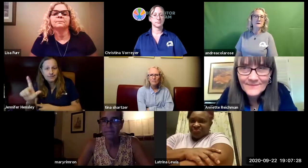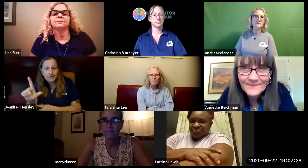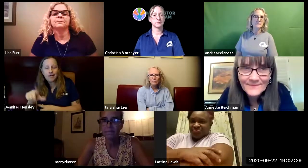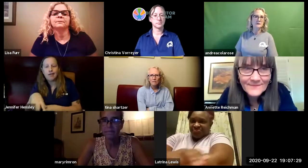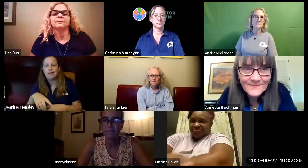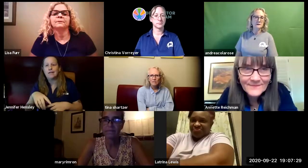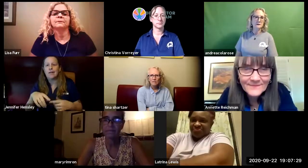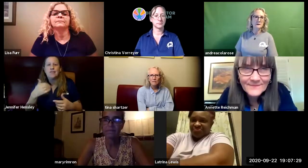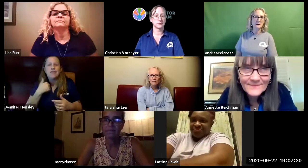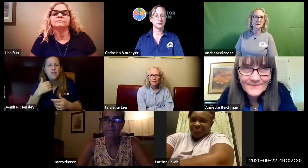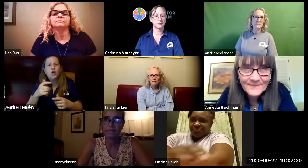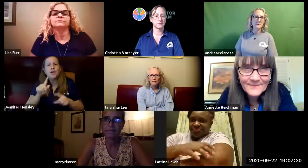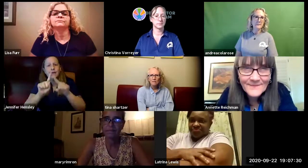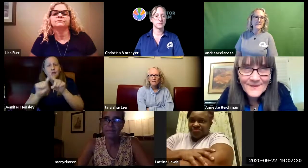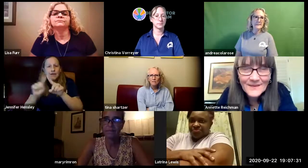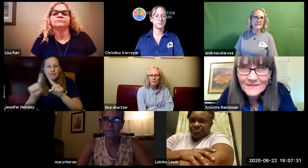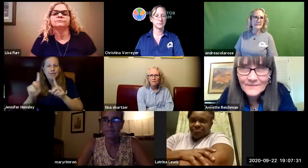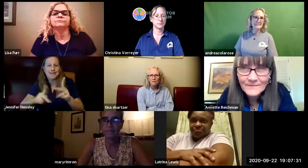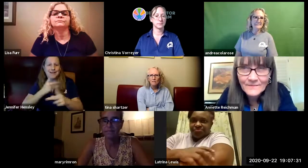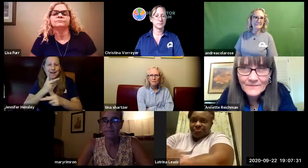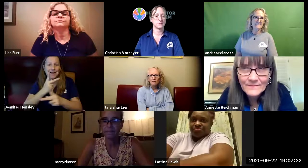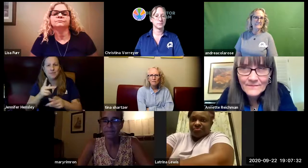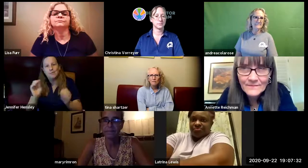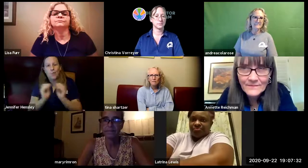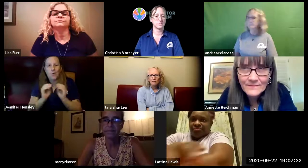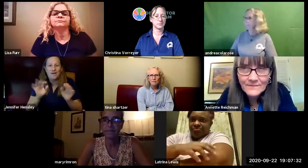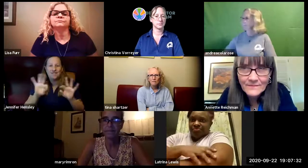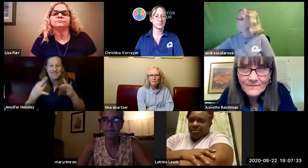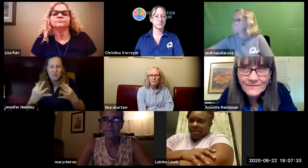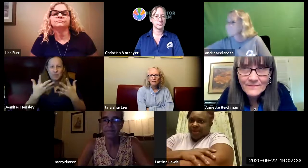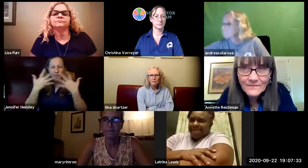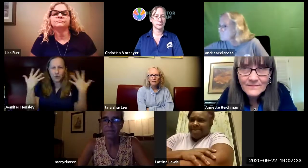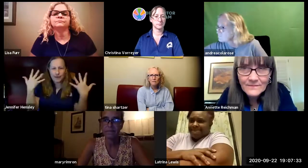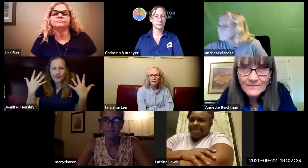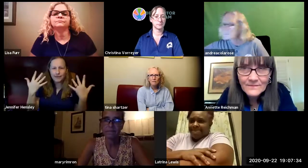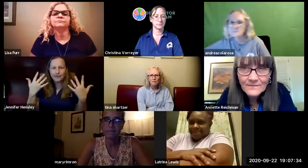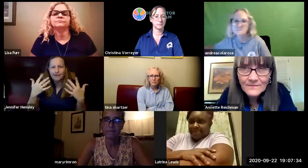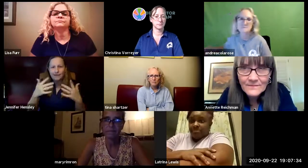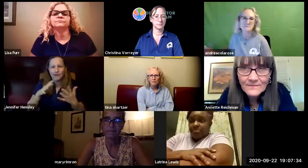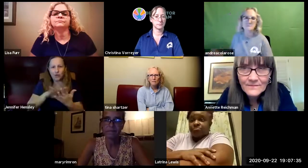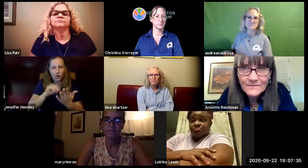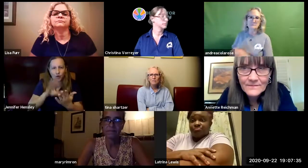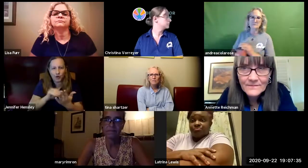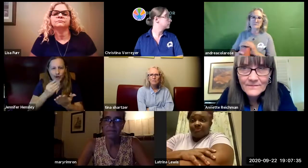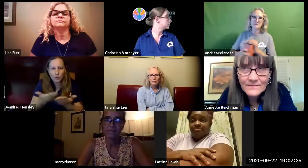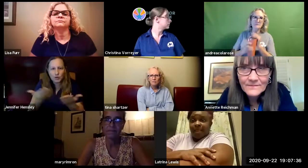for the family to learn asl